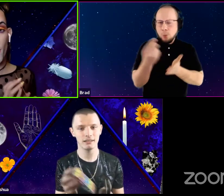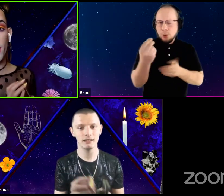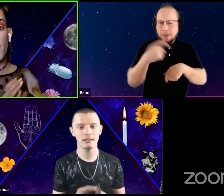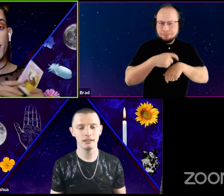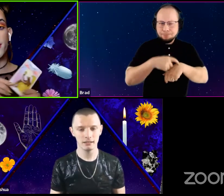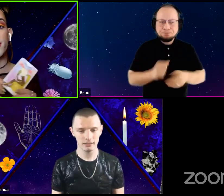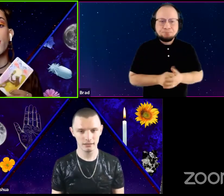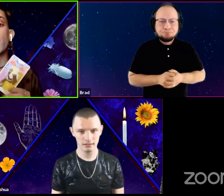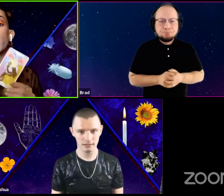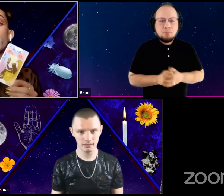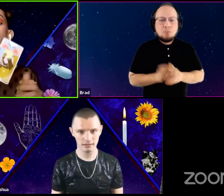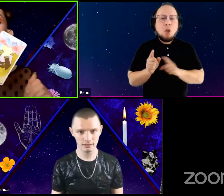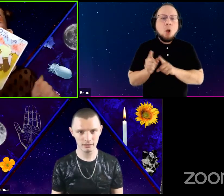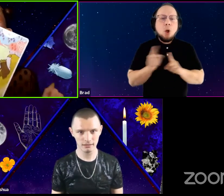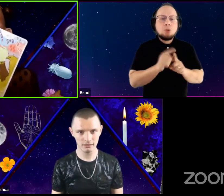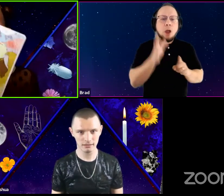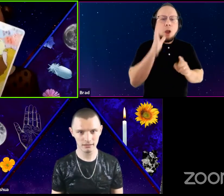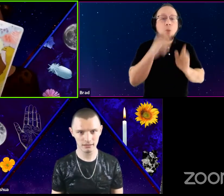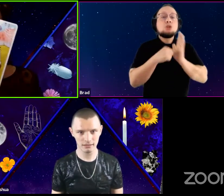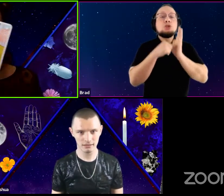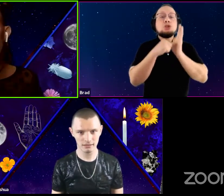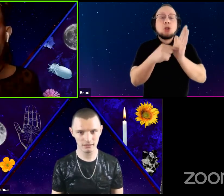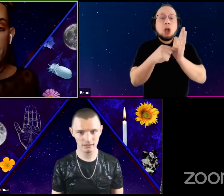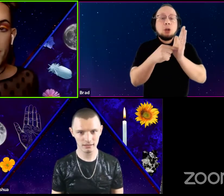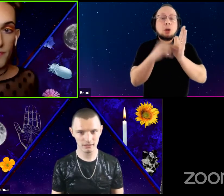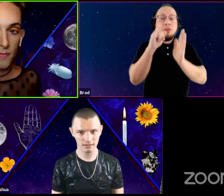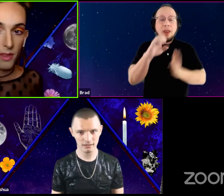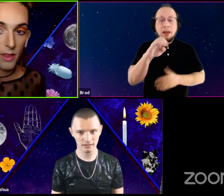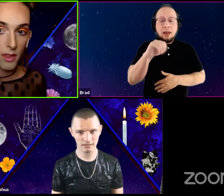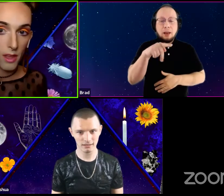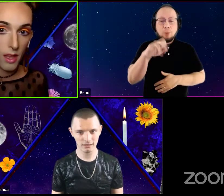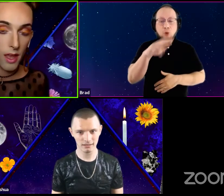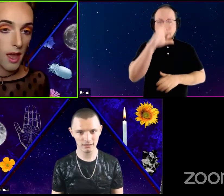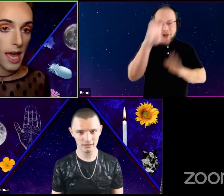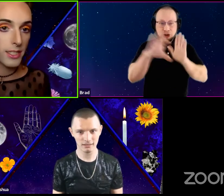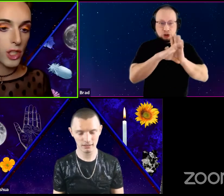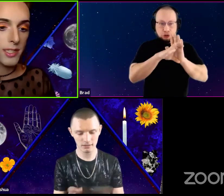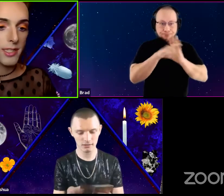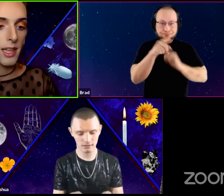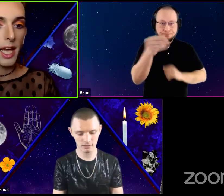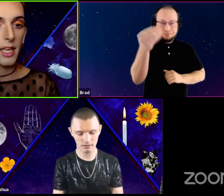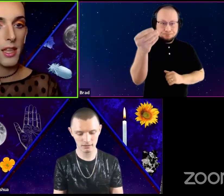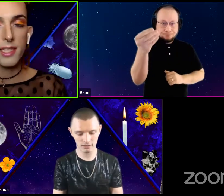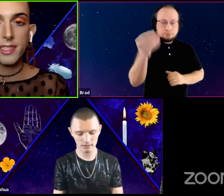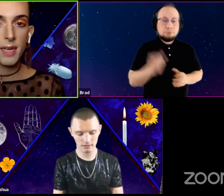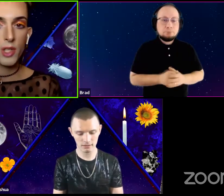While I'm also going to show you the emperor. And just like, this time,